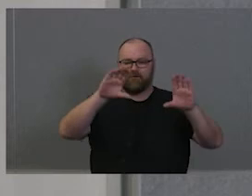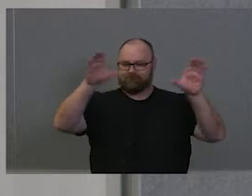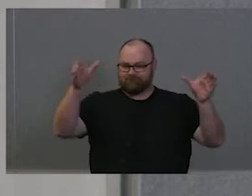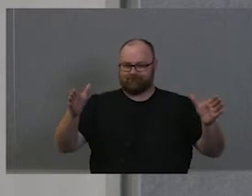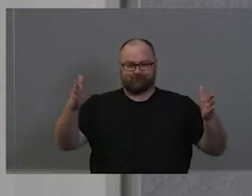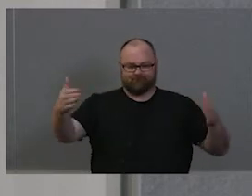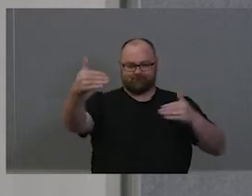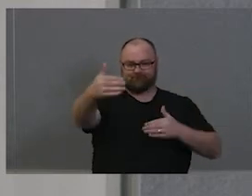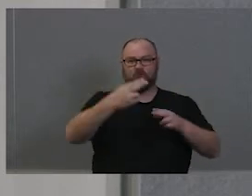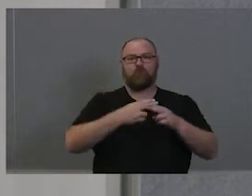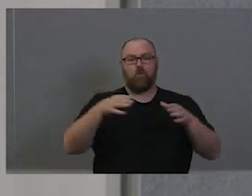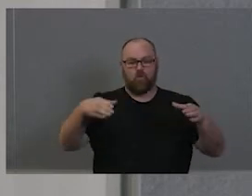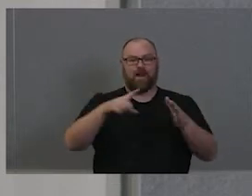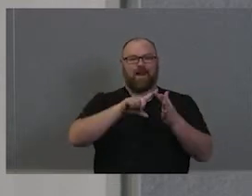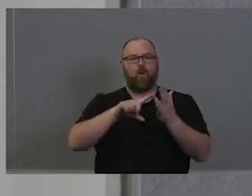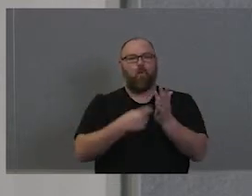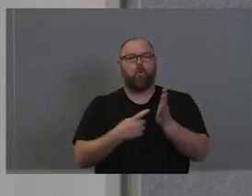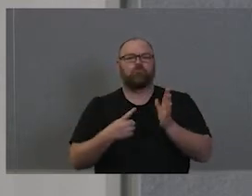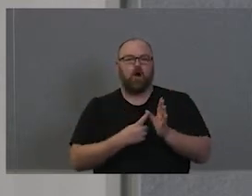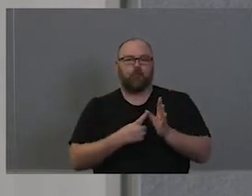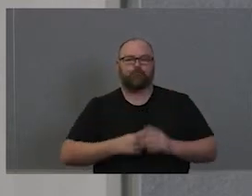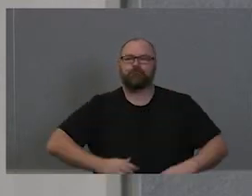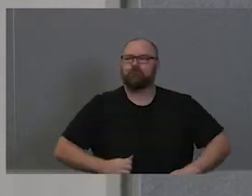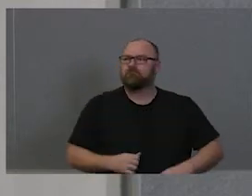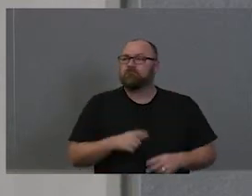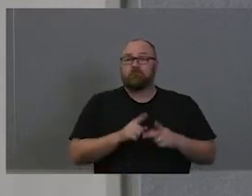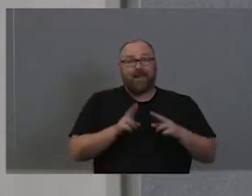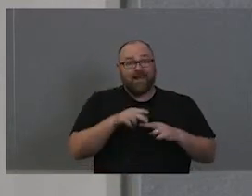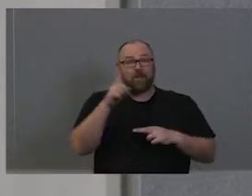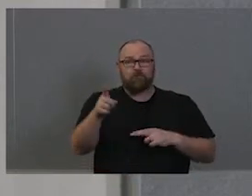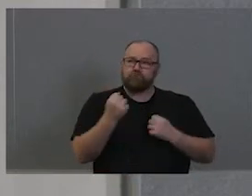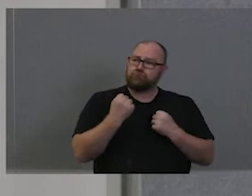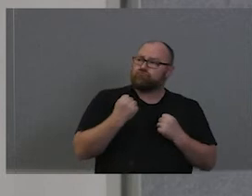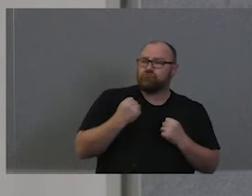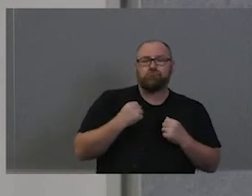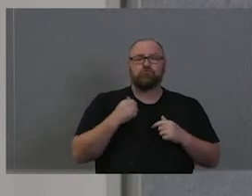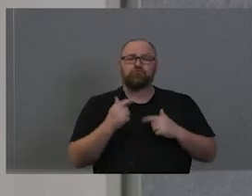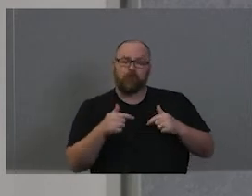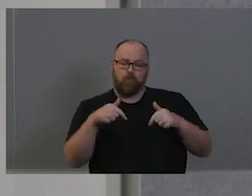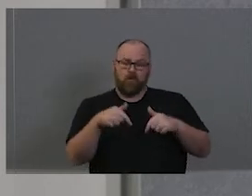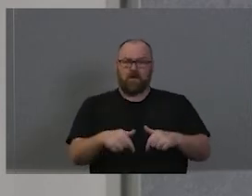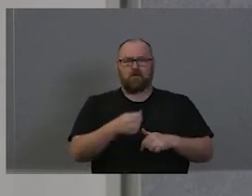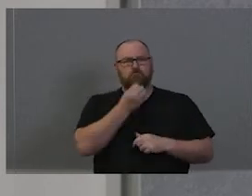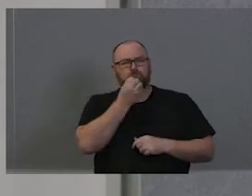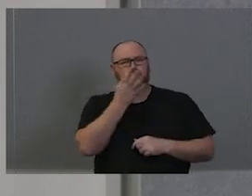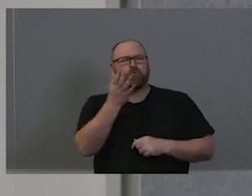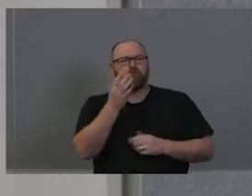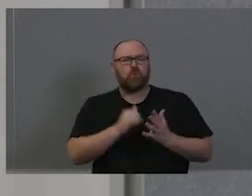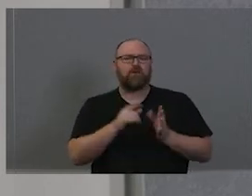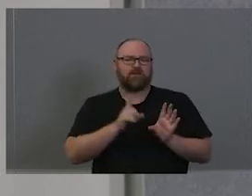Folks, if you've travelled across this great city of ours today, the State or from afar, welcome.